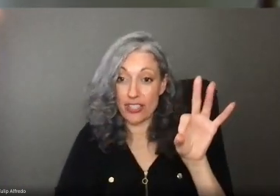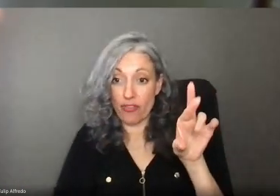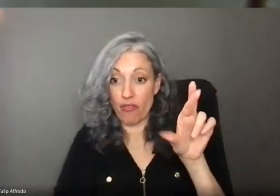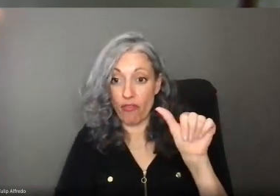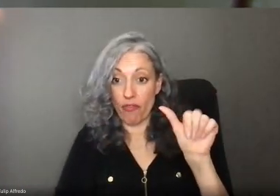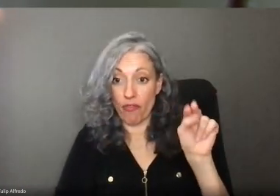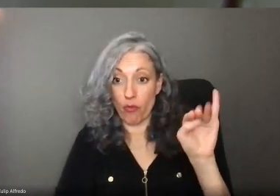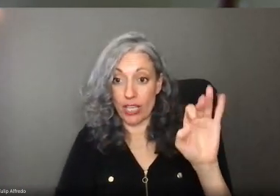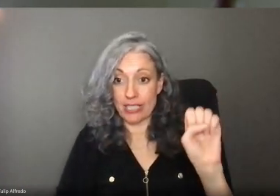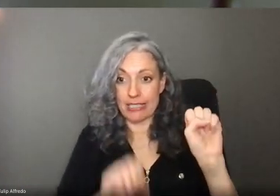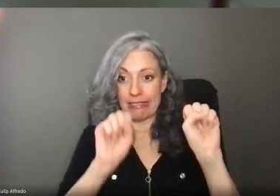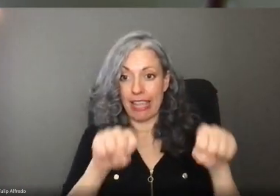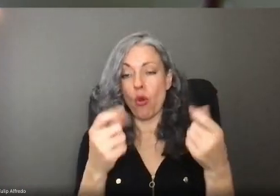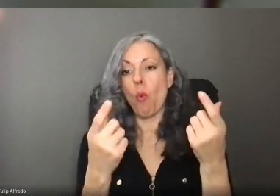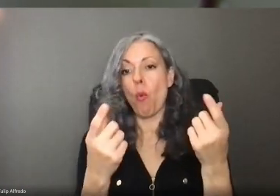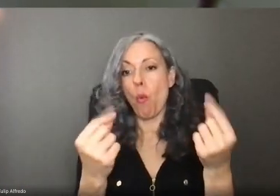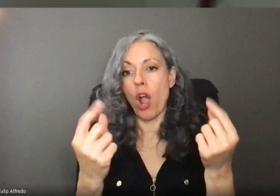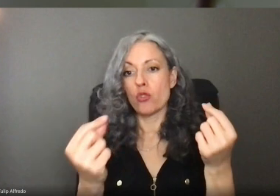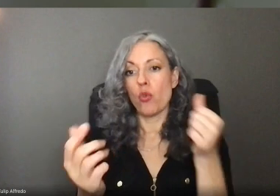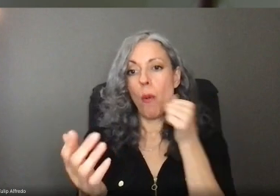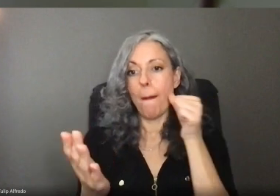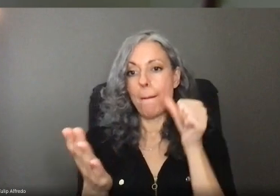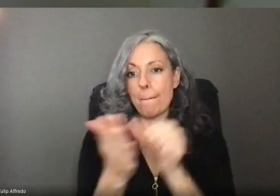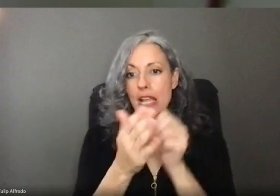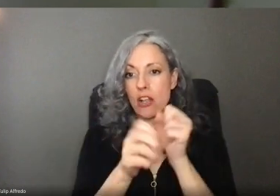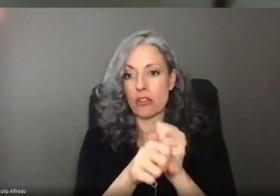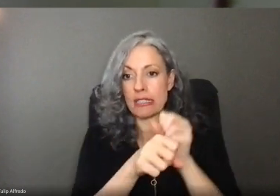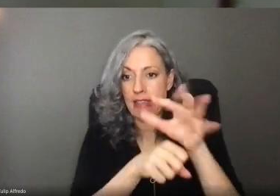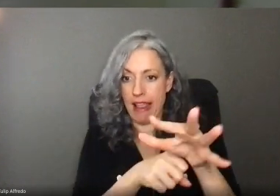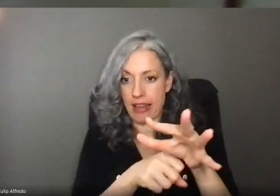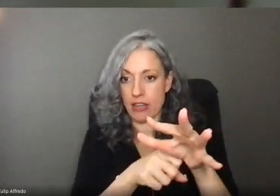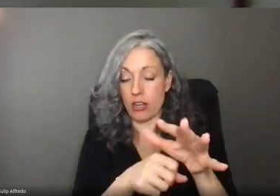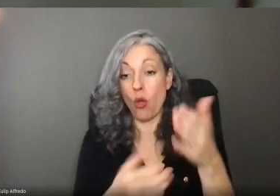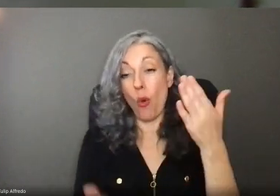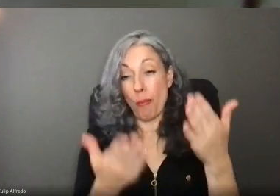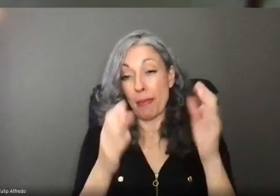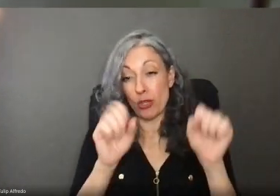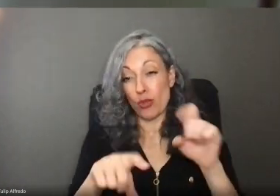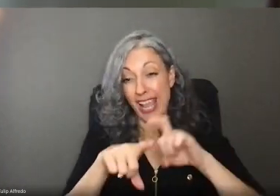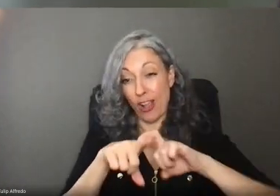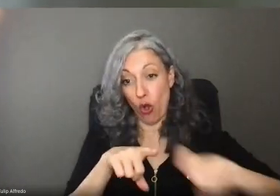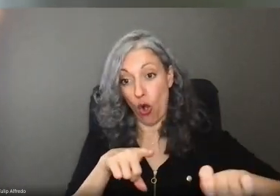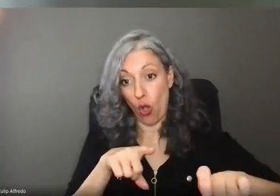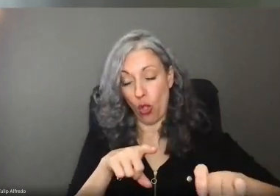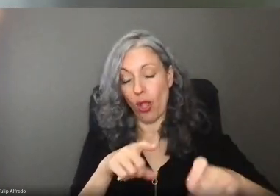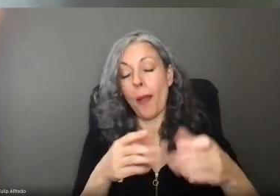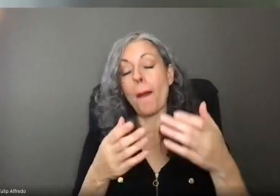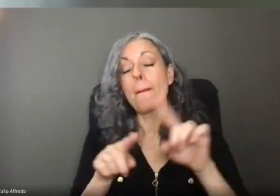you can send us a paper application or give us a call. Just know that it may take longer for you to receive a response.